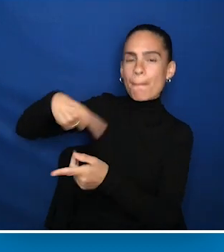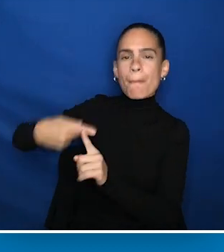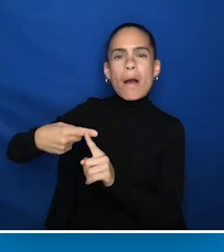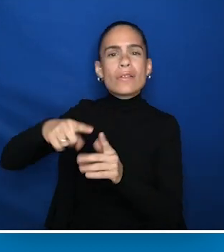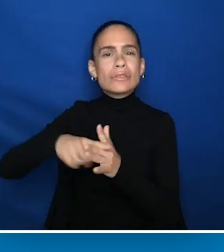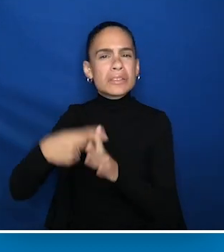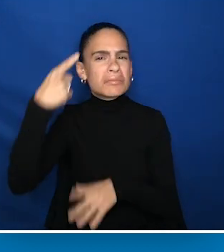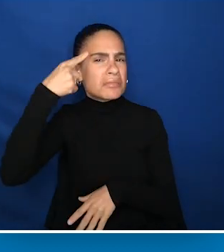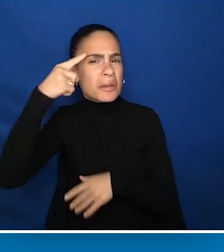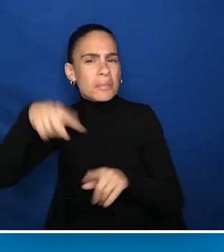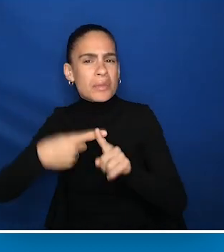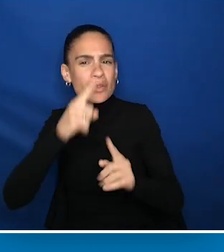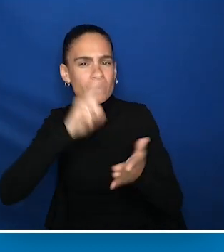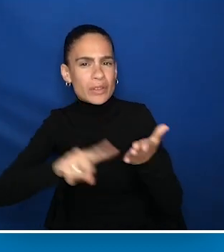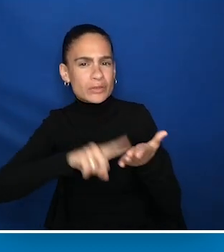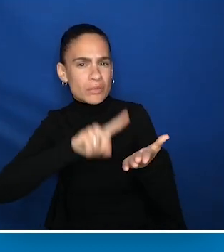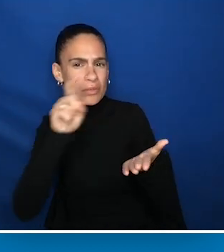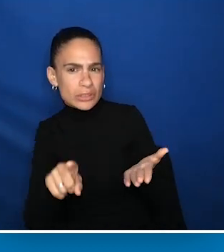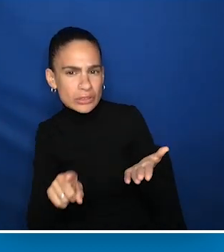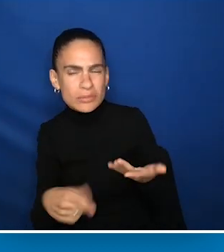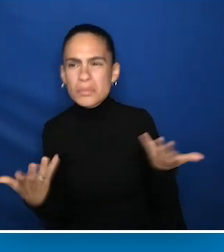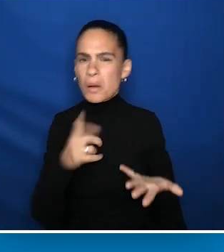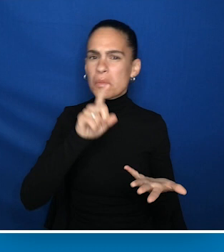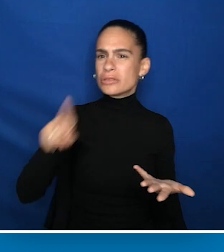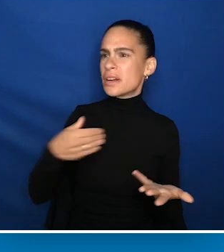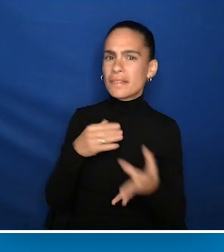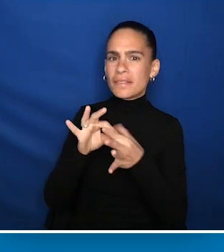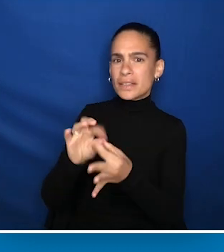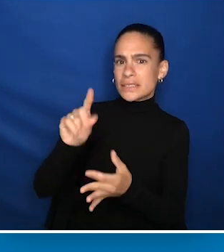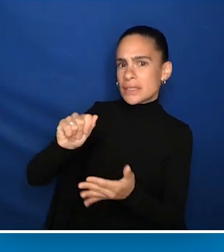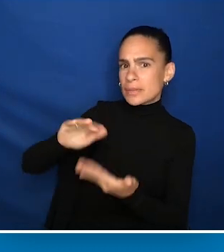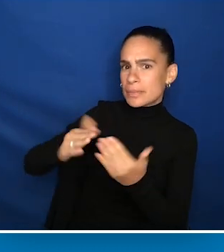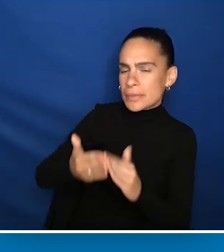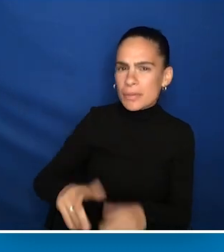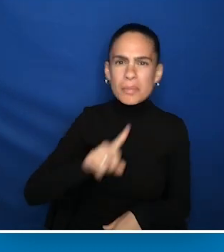What questions do we have about the disability community? What questions do we have about life,